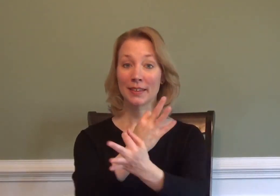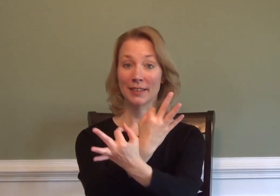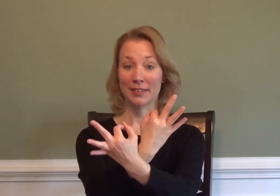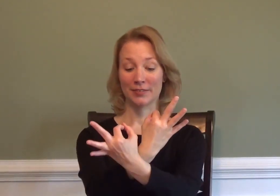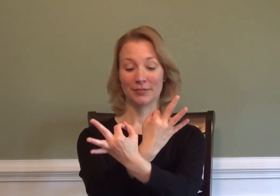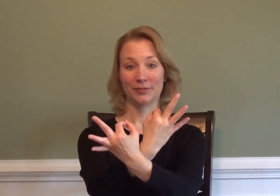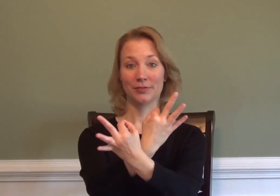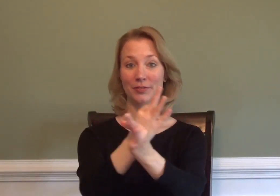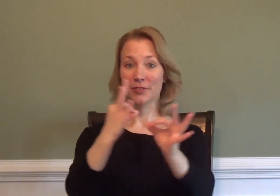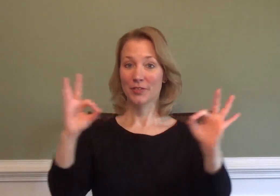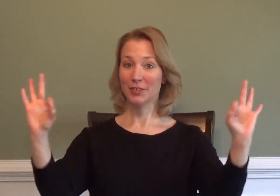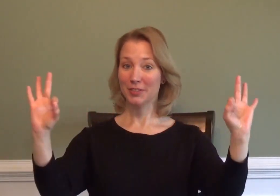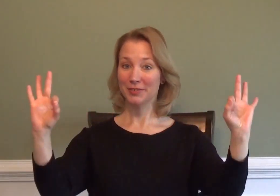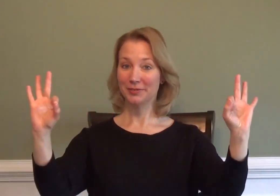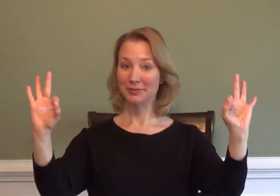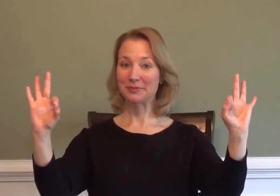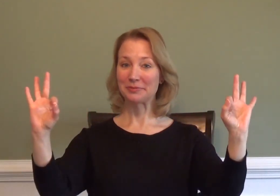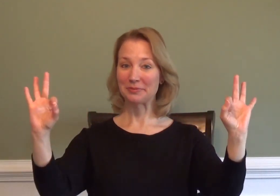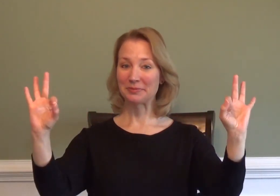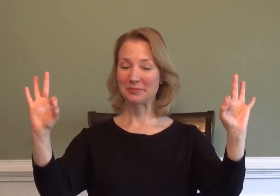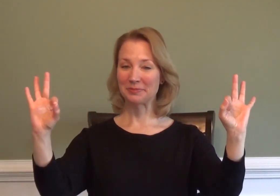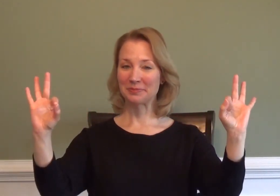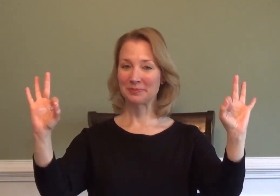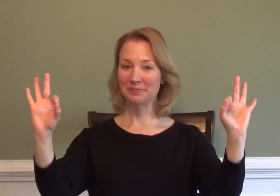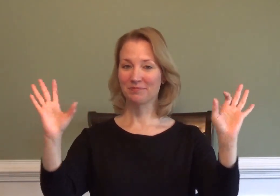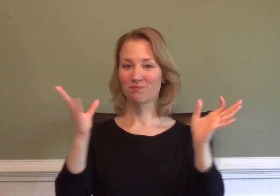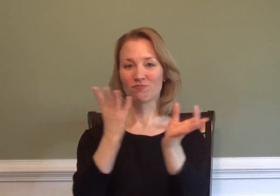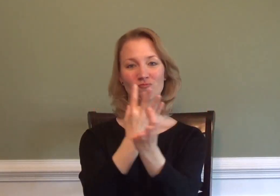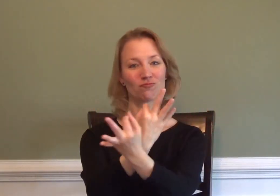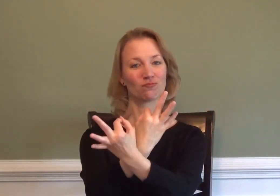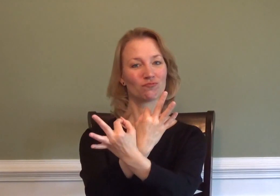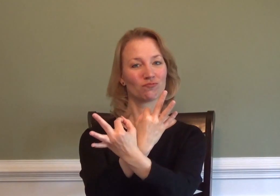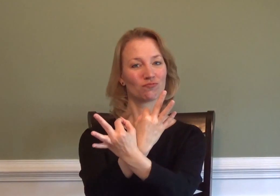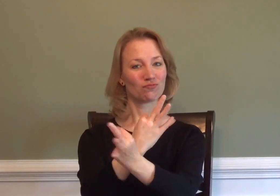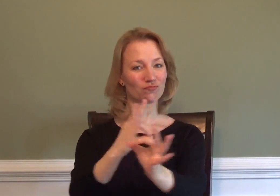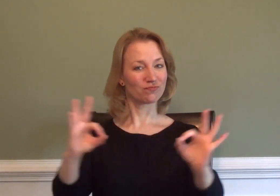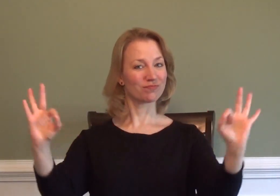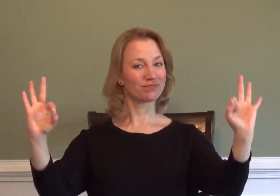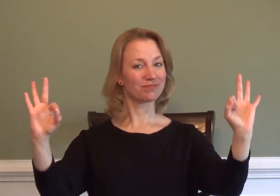FREE